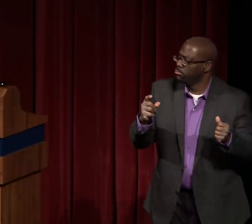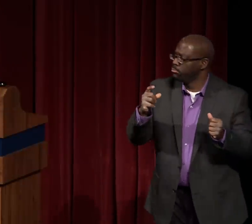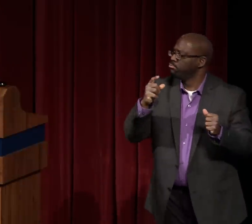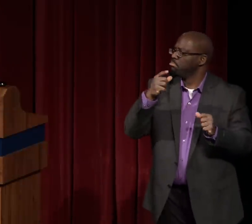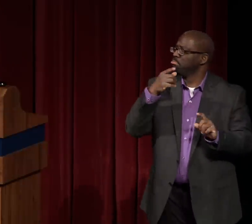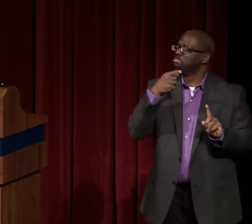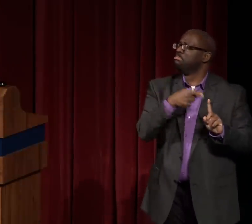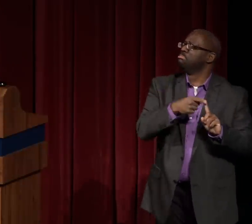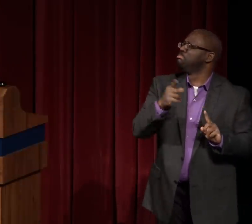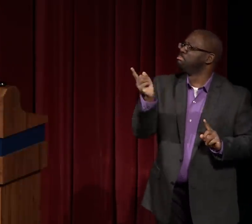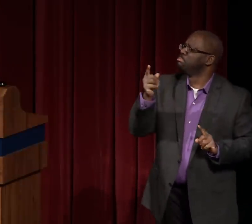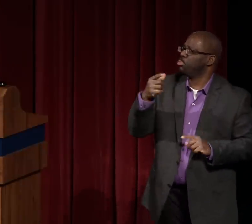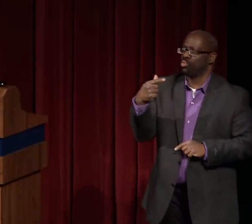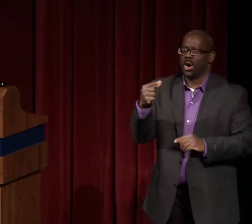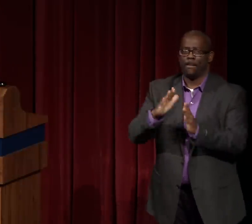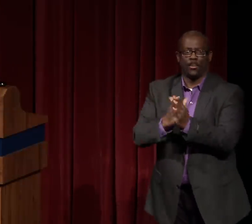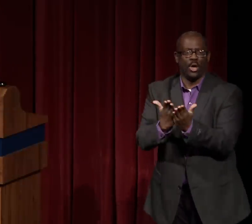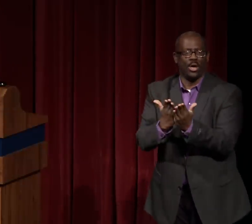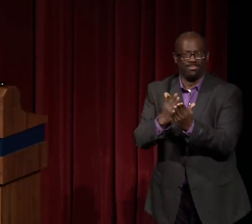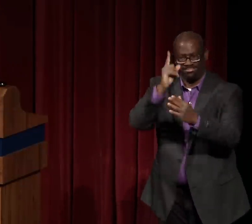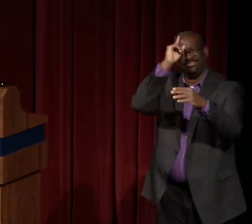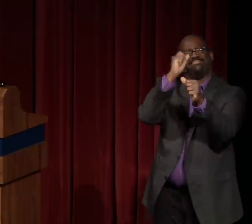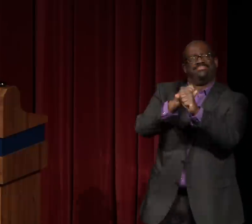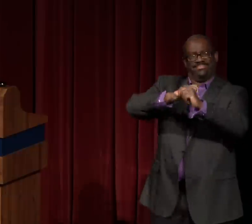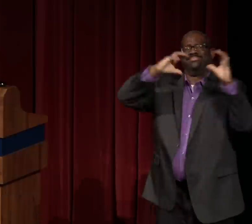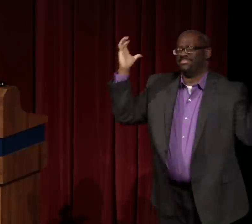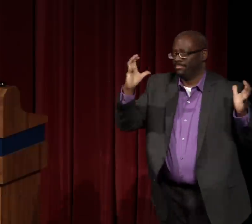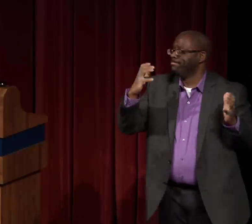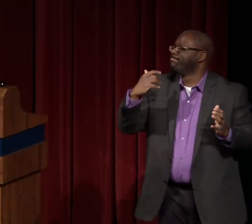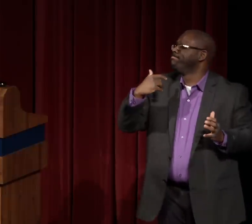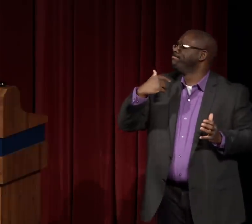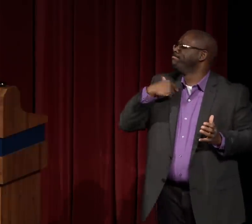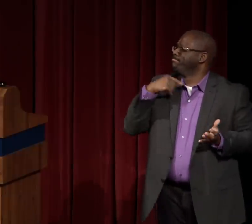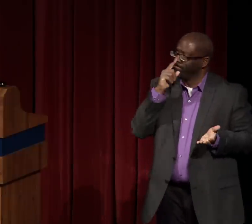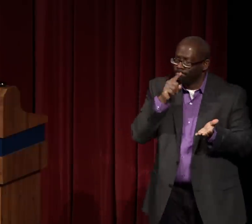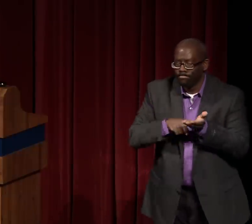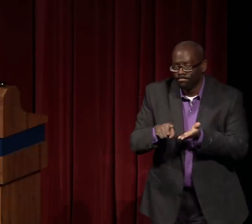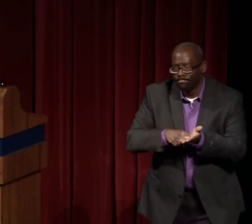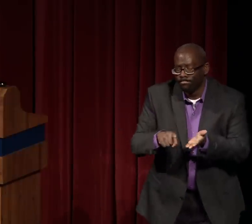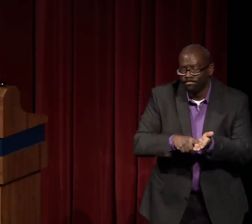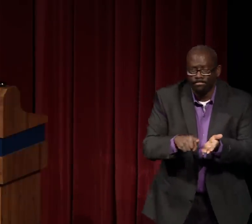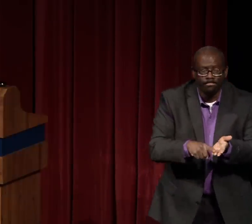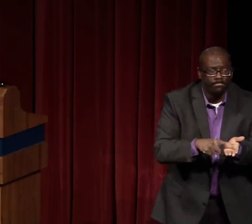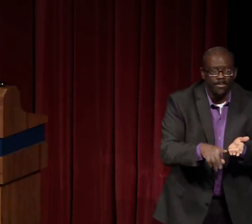Many people feel that Nathie's first ASL documentation